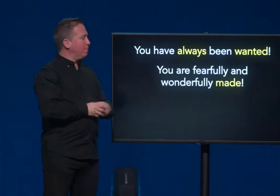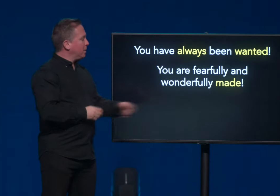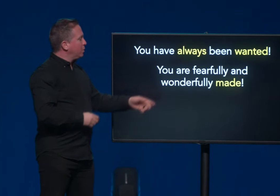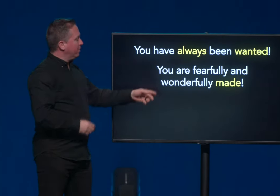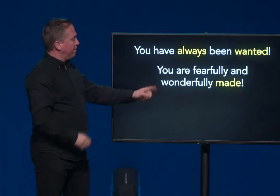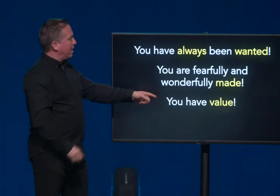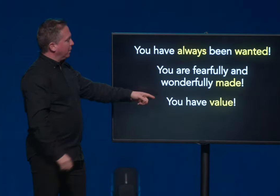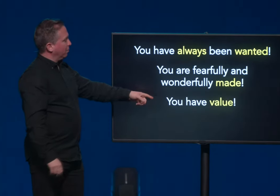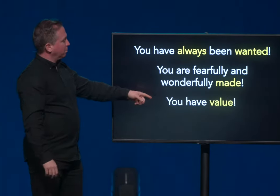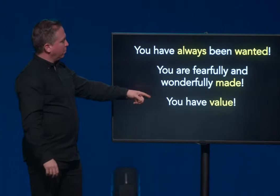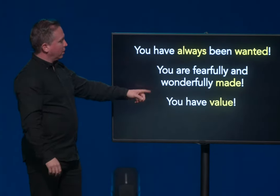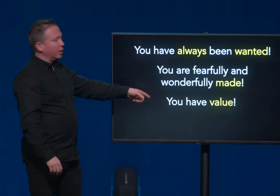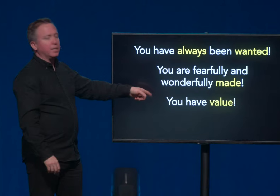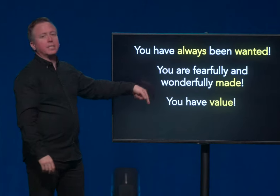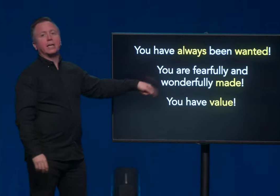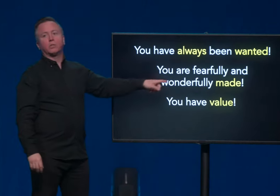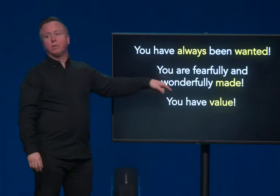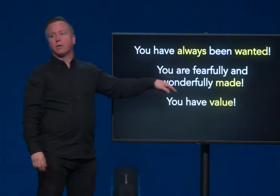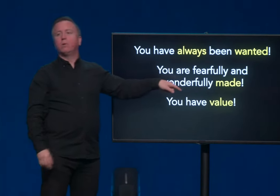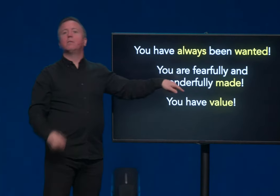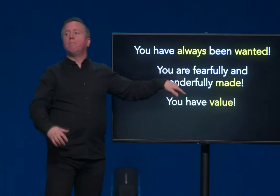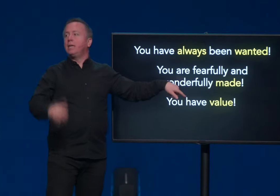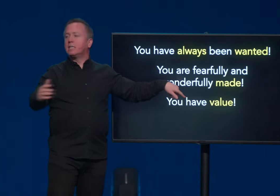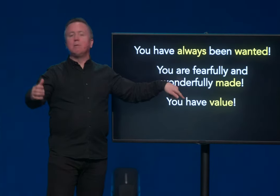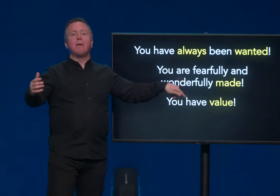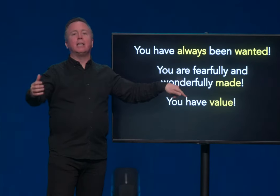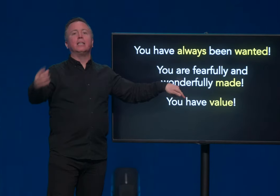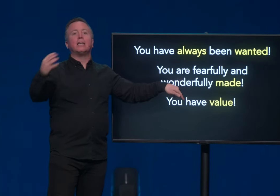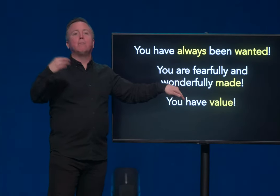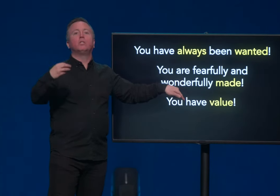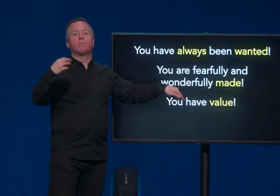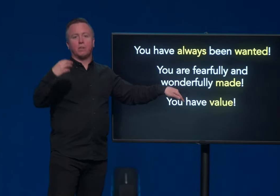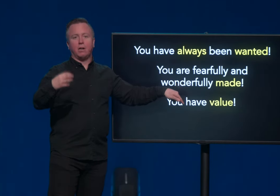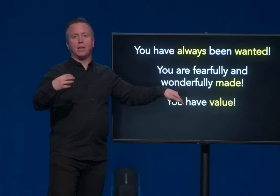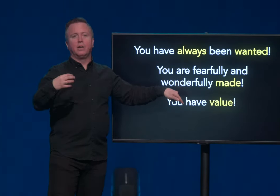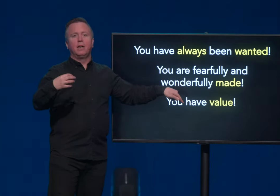means you have value. We're to look at this next week. What does it mean to be made in the image of God